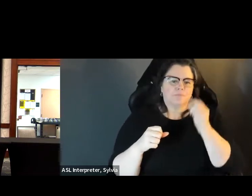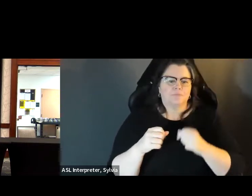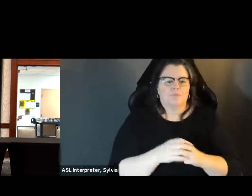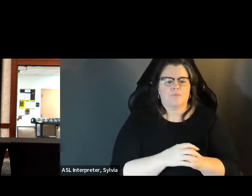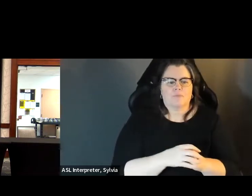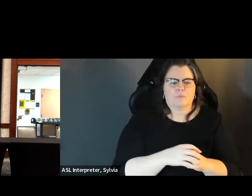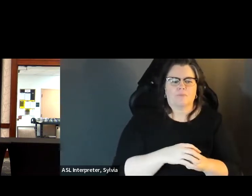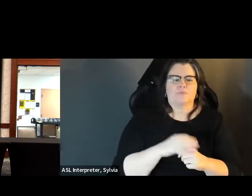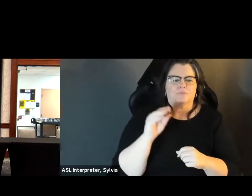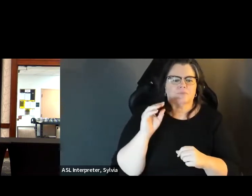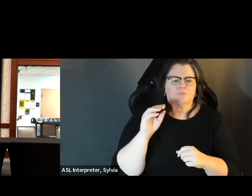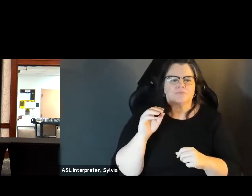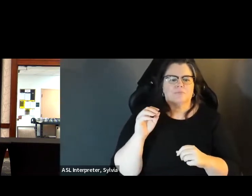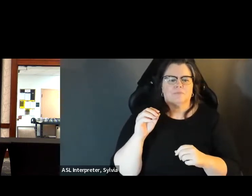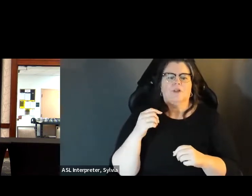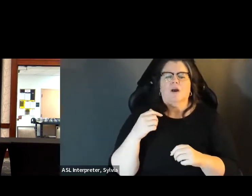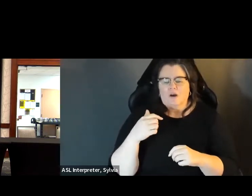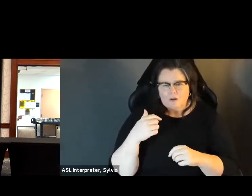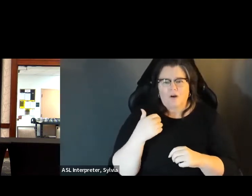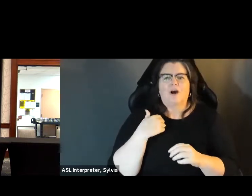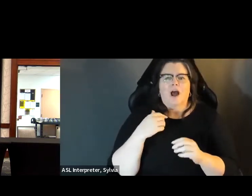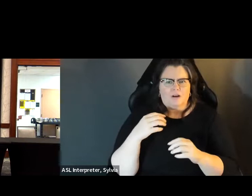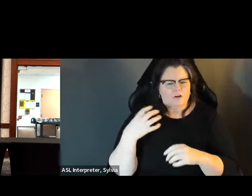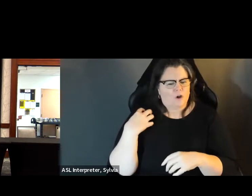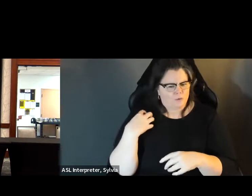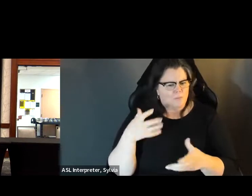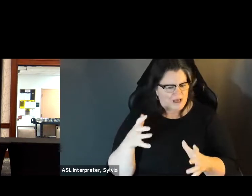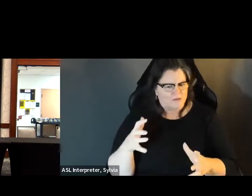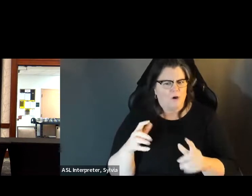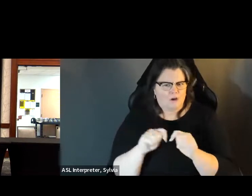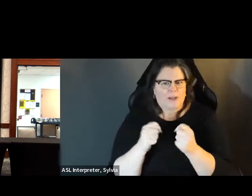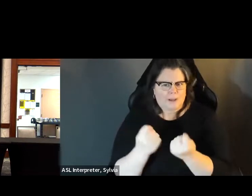pickup basketball with an all men's wheelchair basketball team, given the fact that my bones break easily as I given the fact that my bones, briefly, as I mentioned that, I added, Hang that up after those 7 years I recently met.